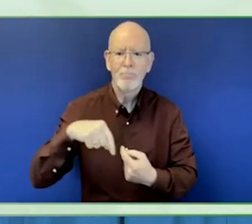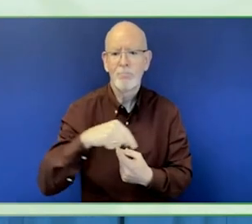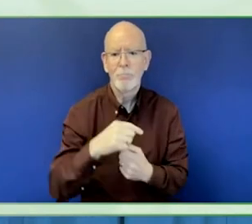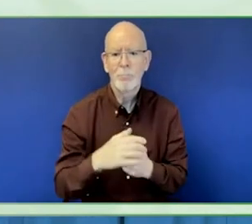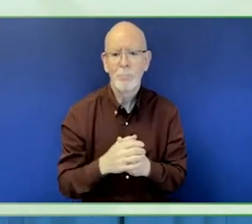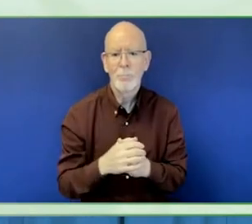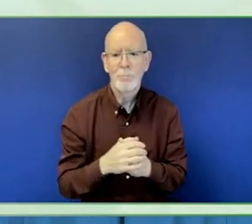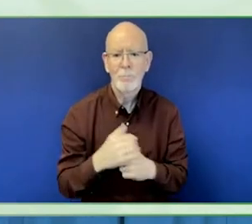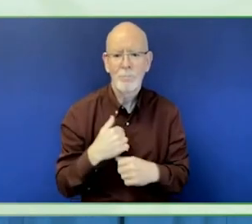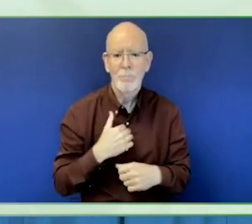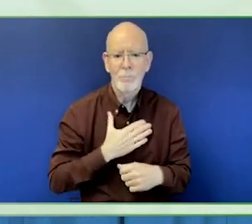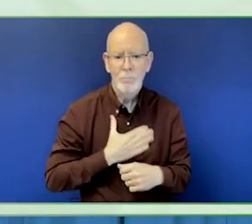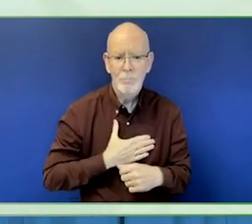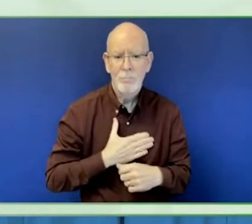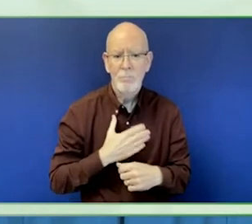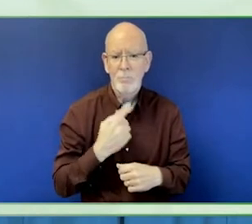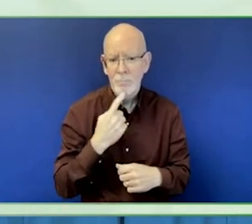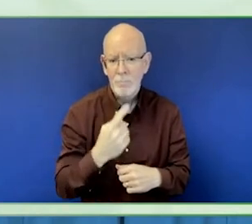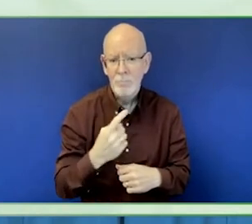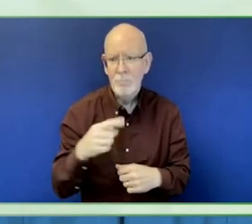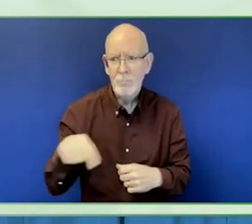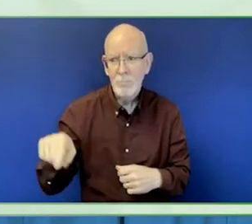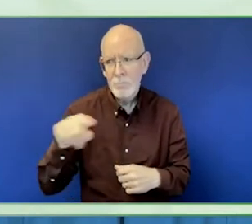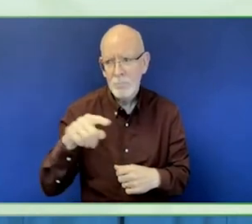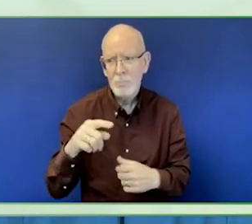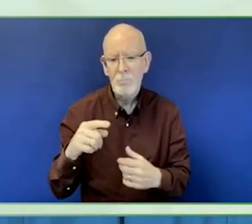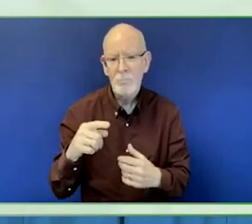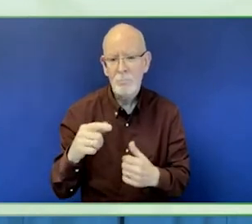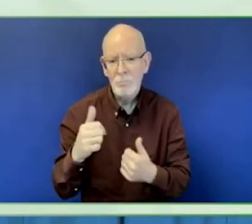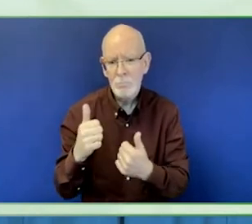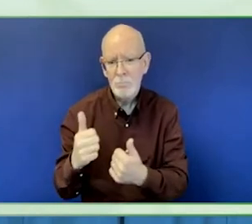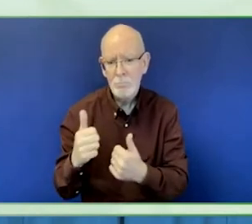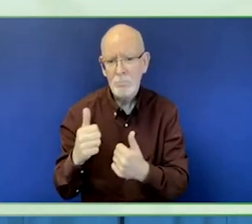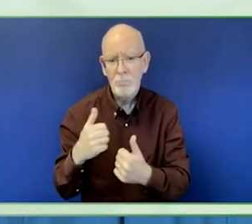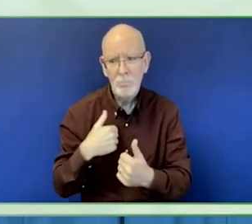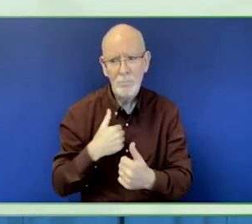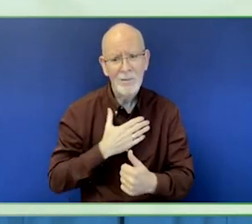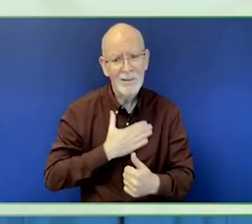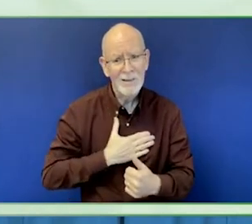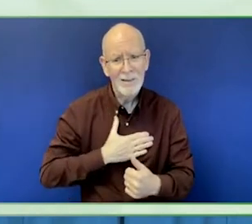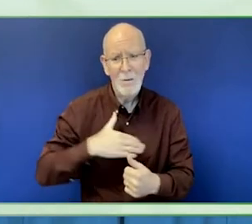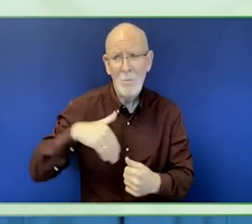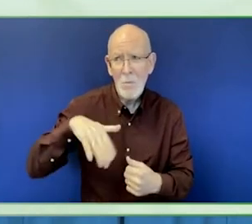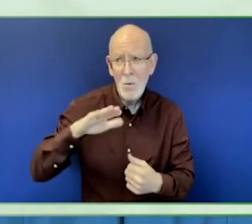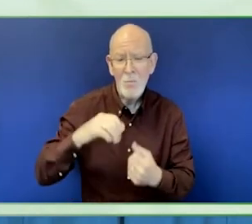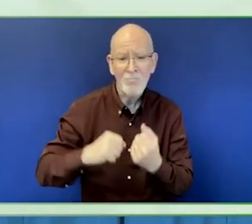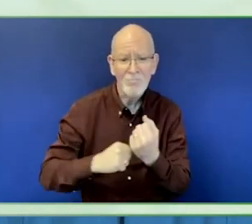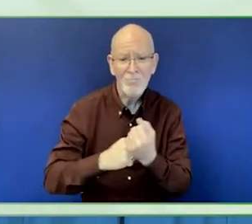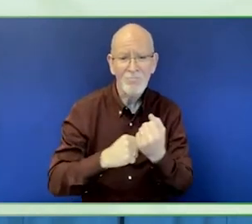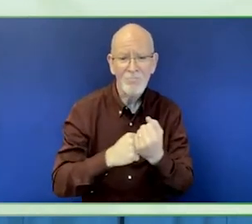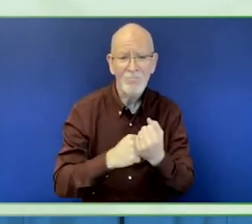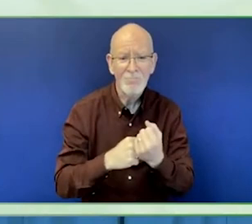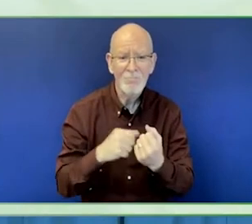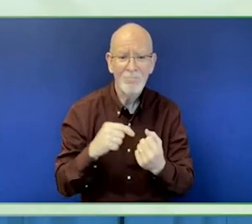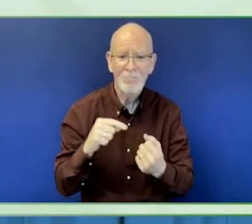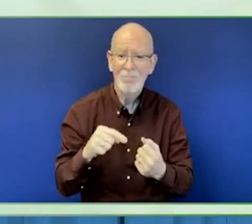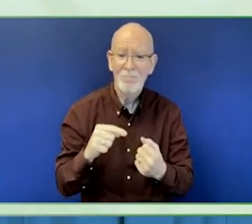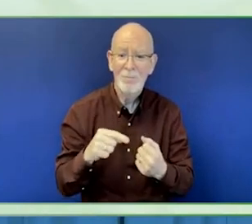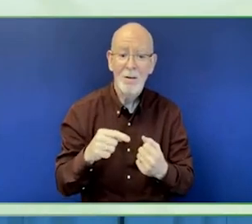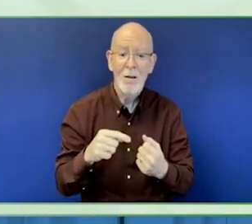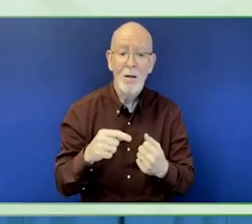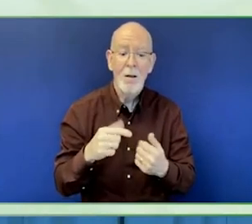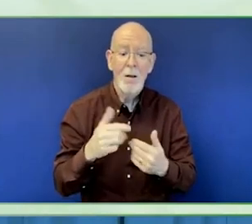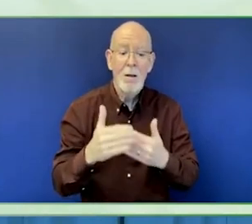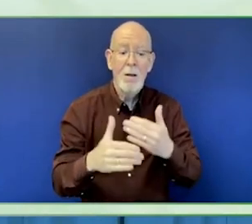Still we are in the stage of the very early days where we have the